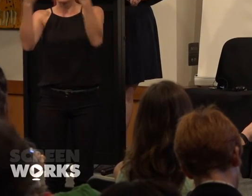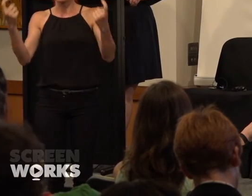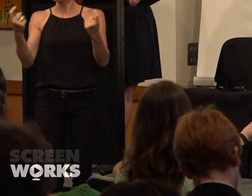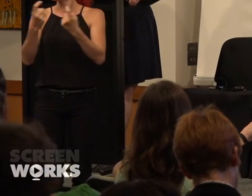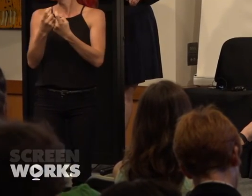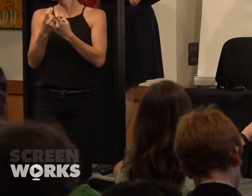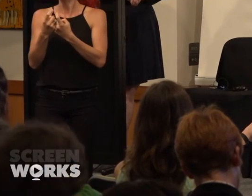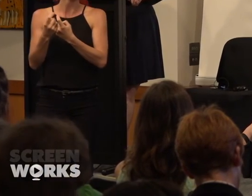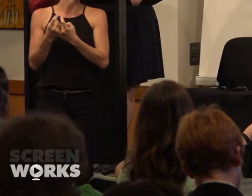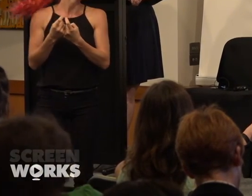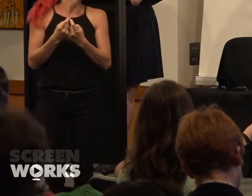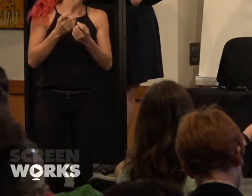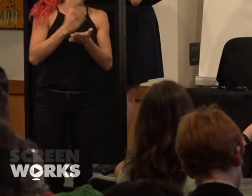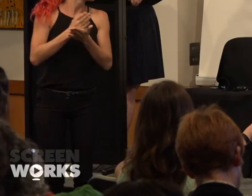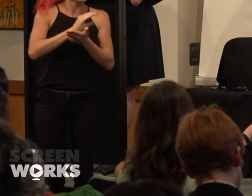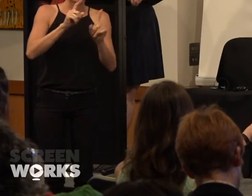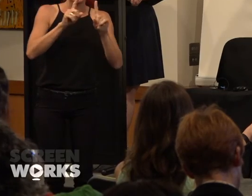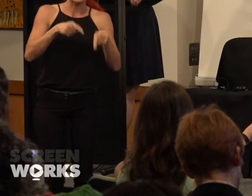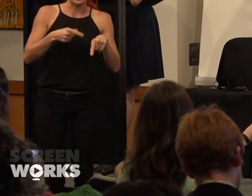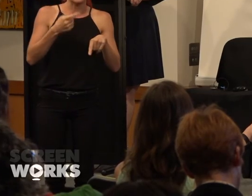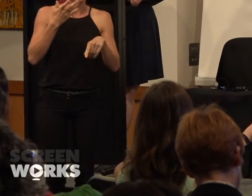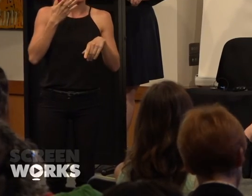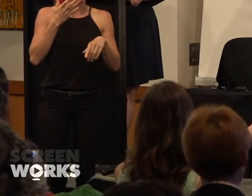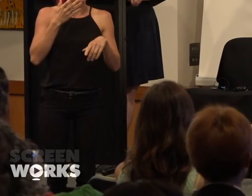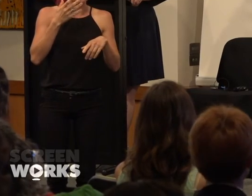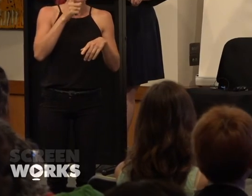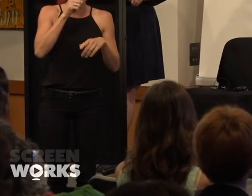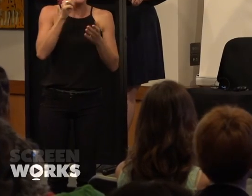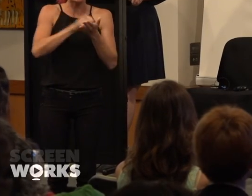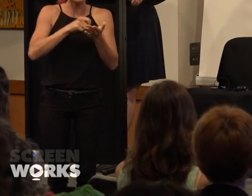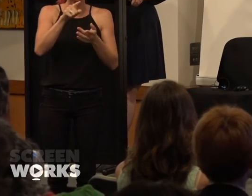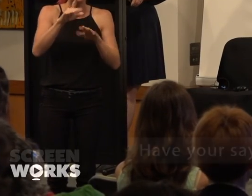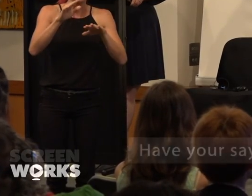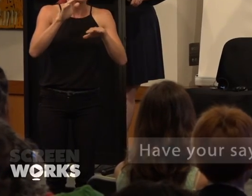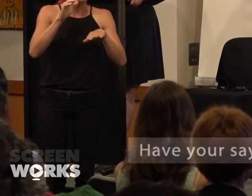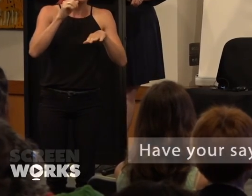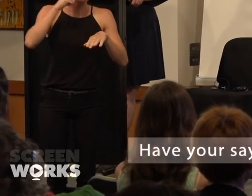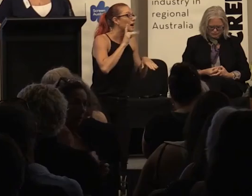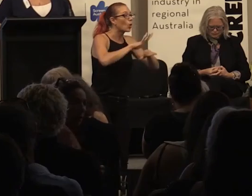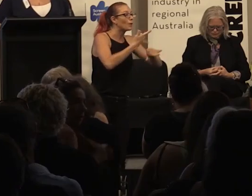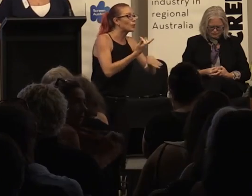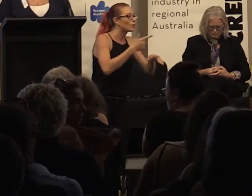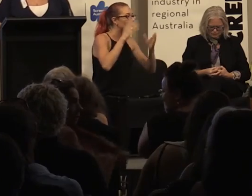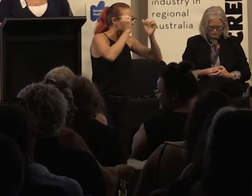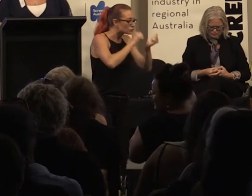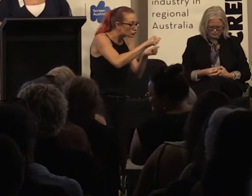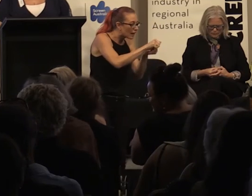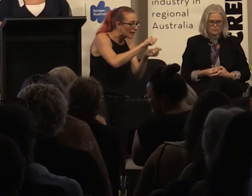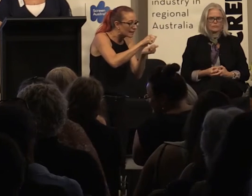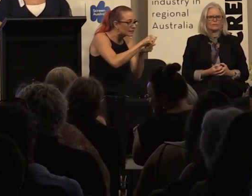really from the get-go when you come out and people are buying you pink and blue, we're being trained. Your brain is being trained to make decisions because